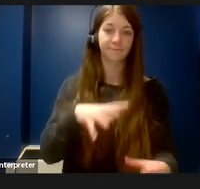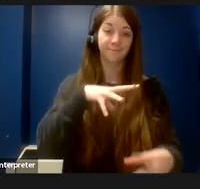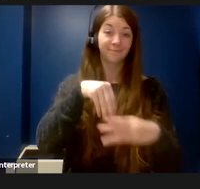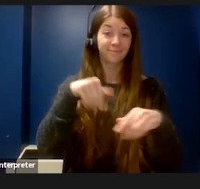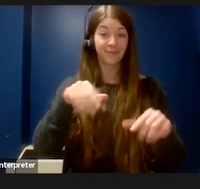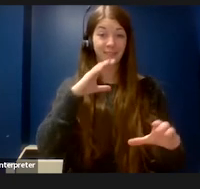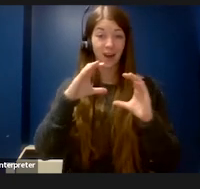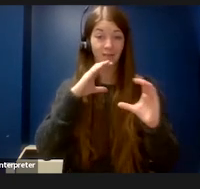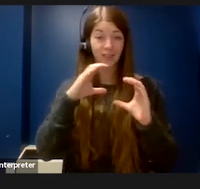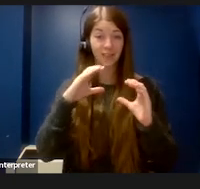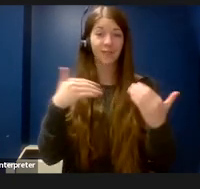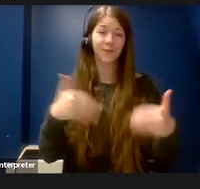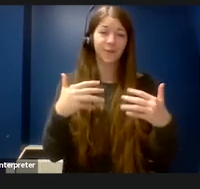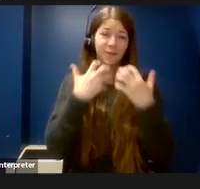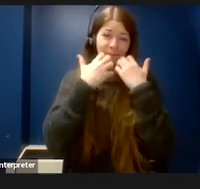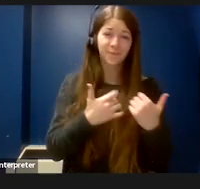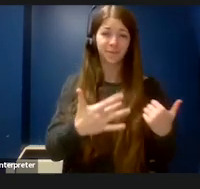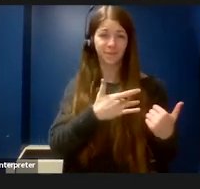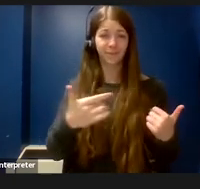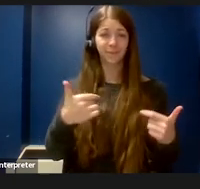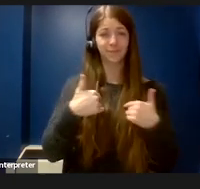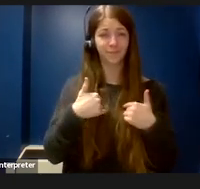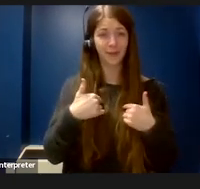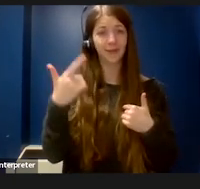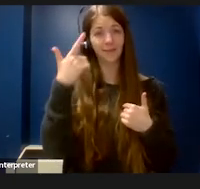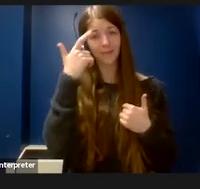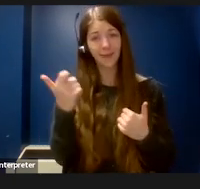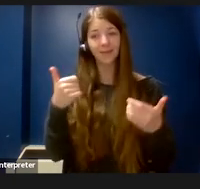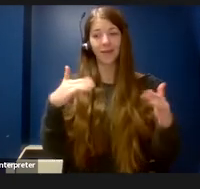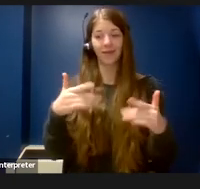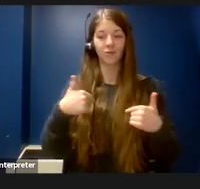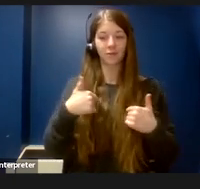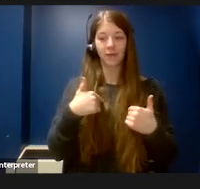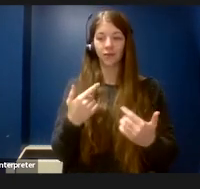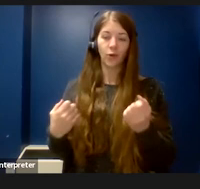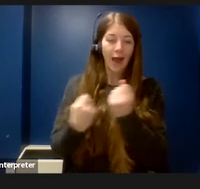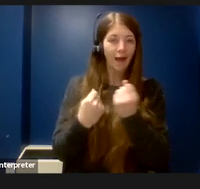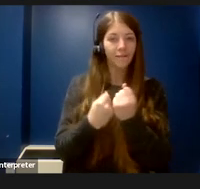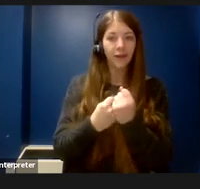meaningful to me because it has allowed me to use my voice and advocate for those coming after me.